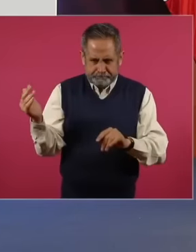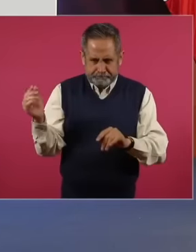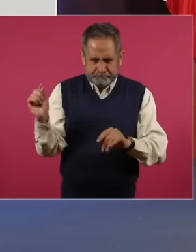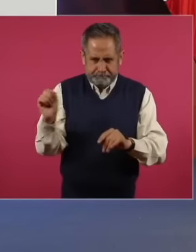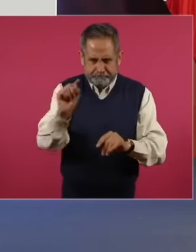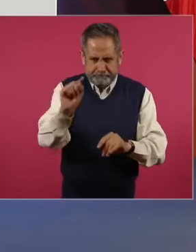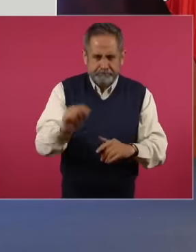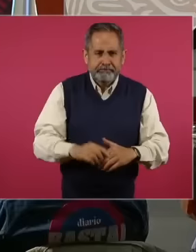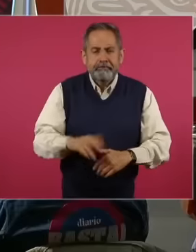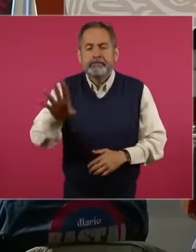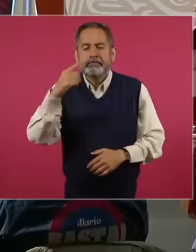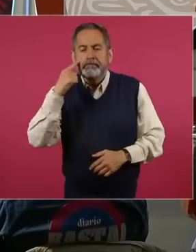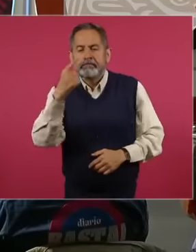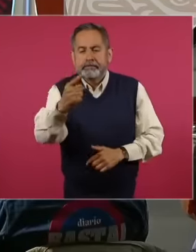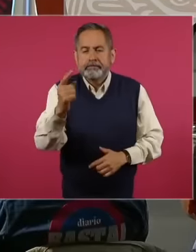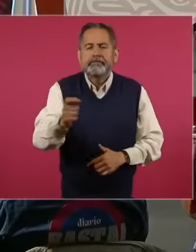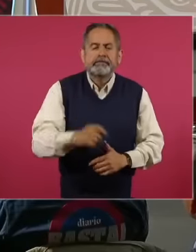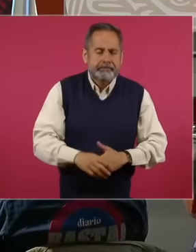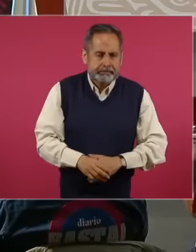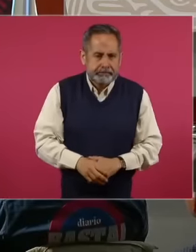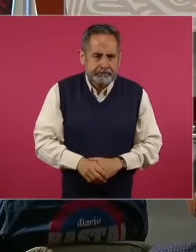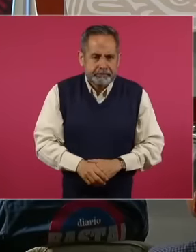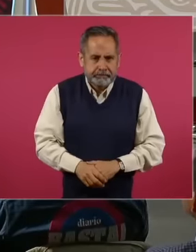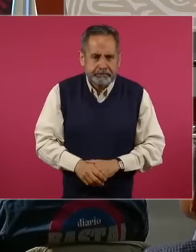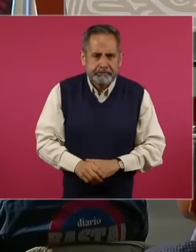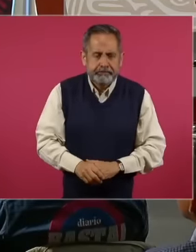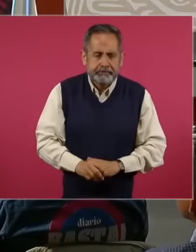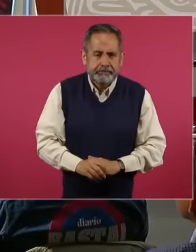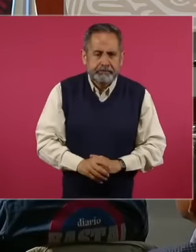look at those who didn't